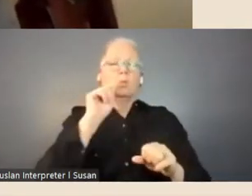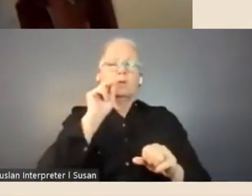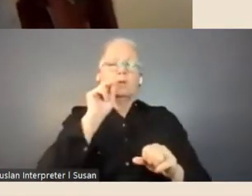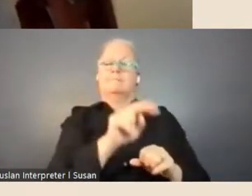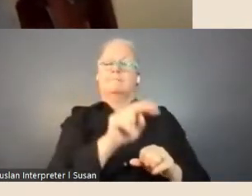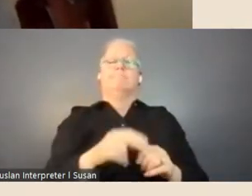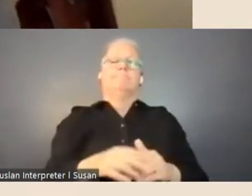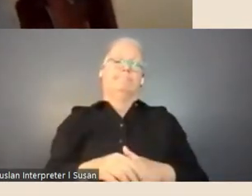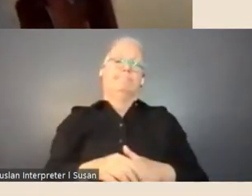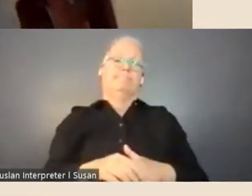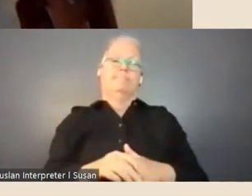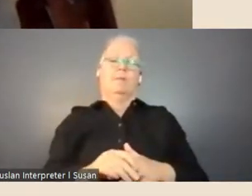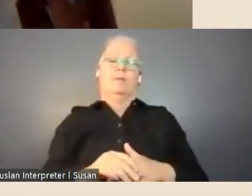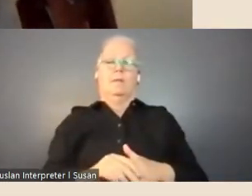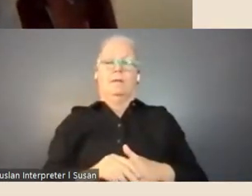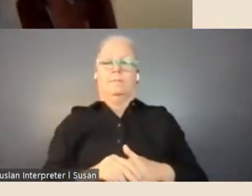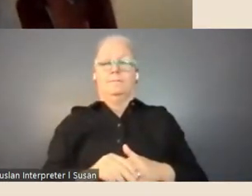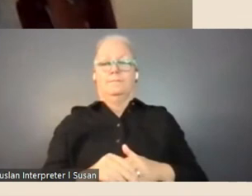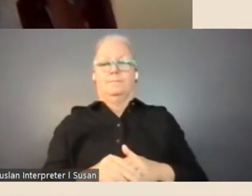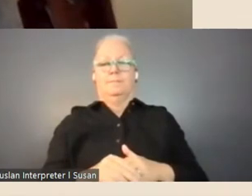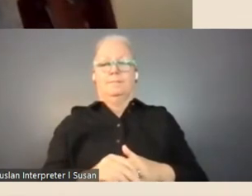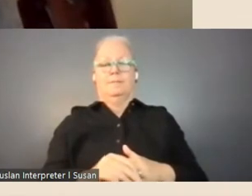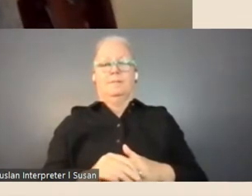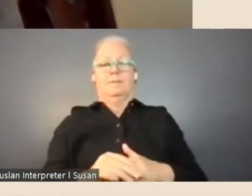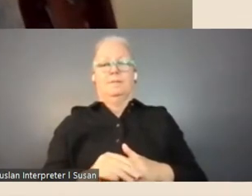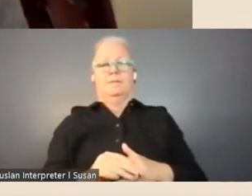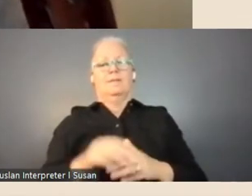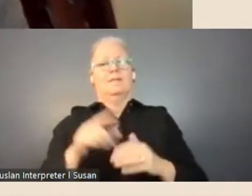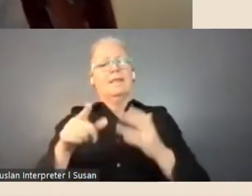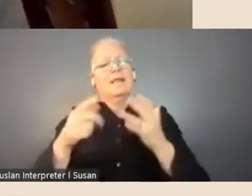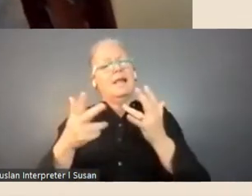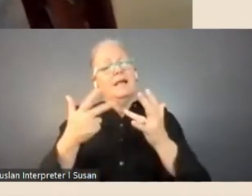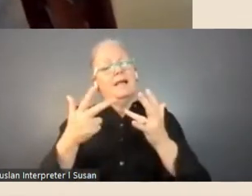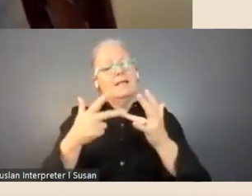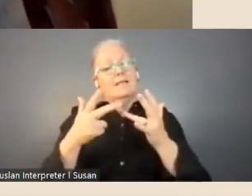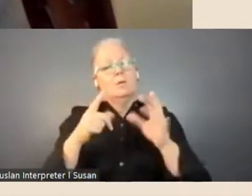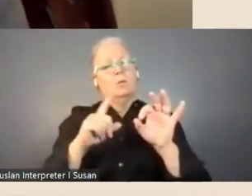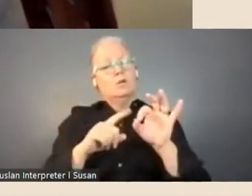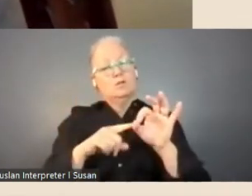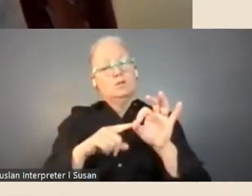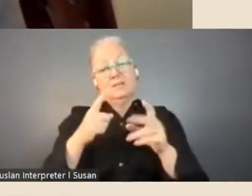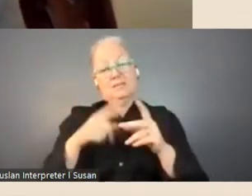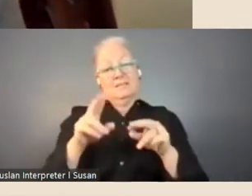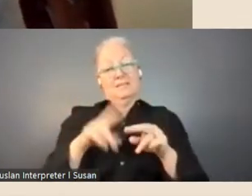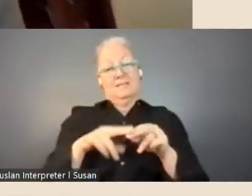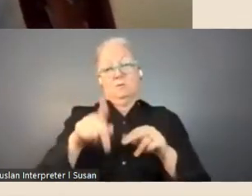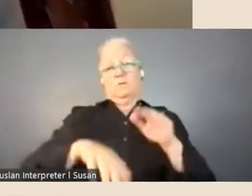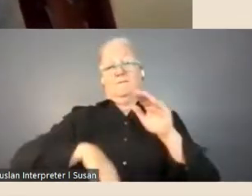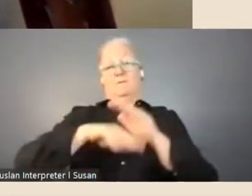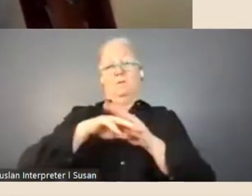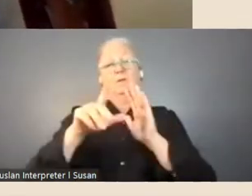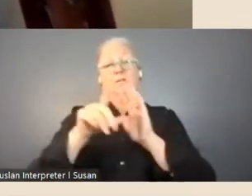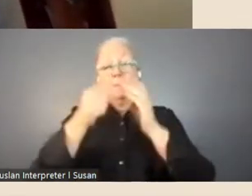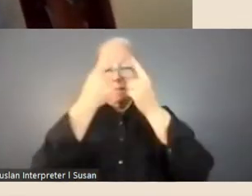There's also a question here which is: 'If you are a full-time academic can you apply?'